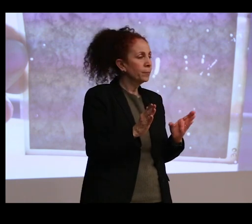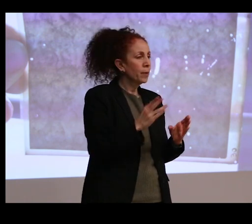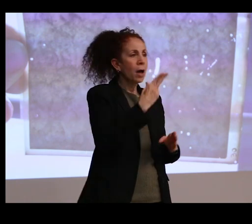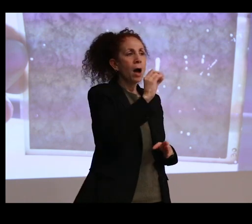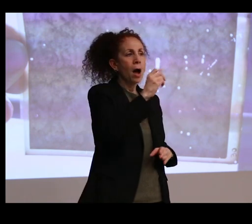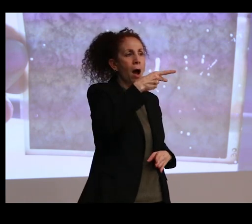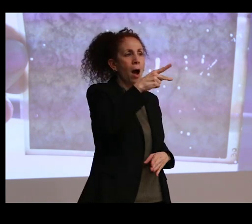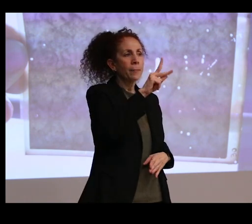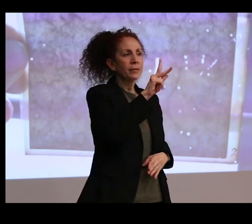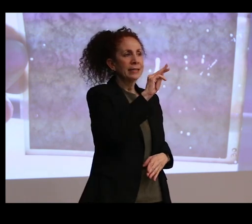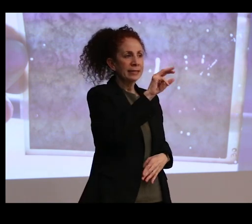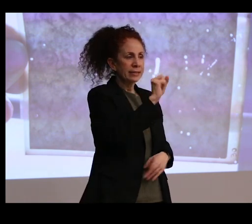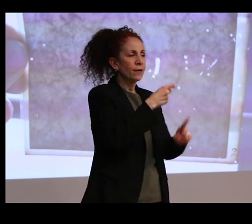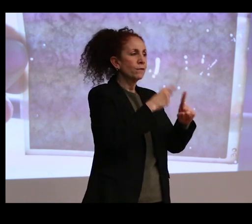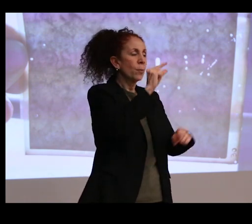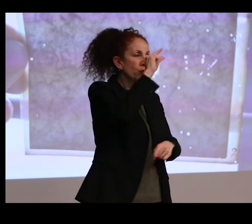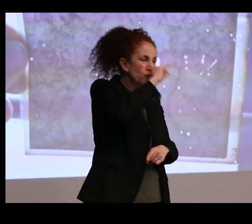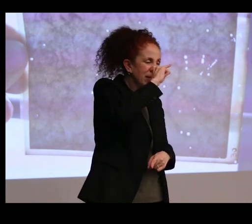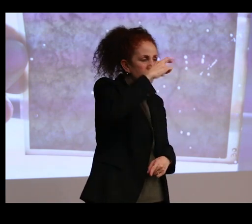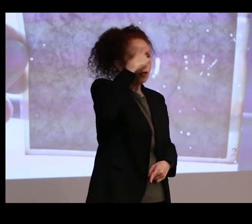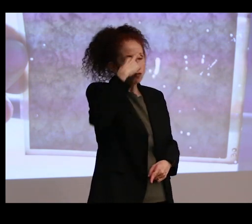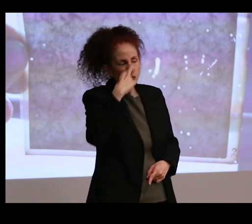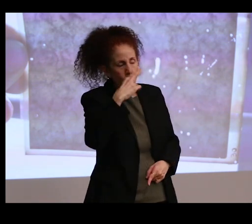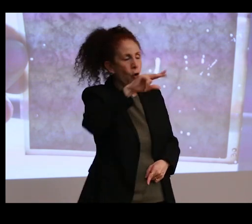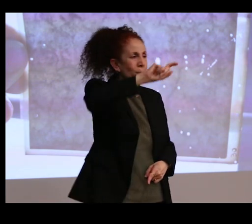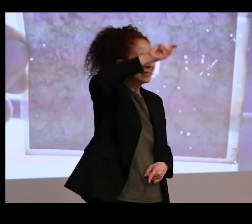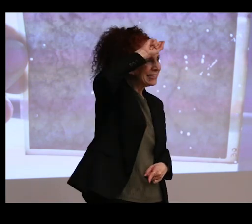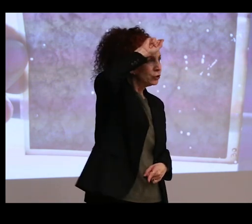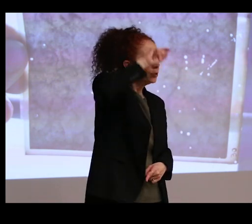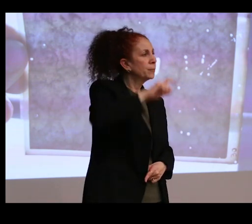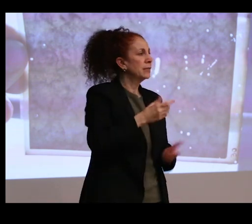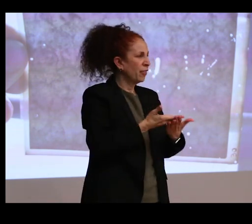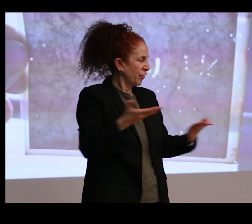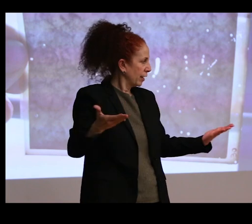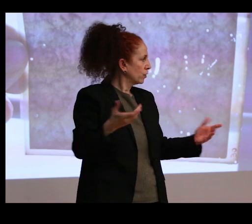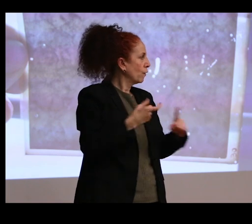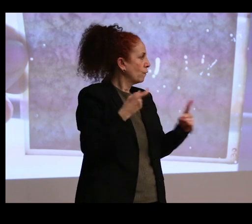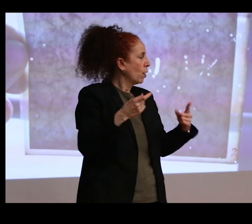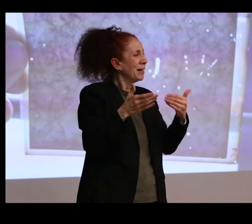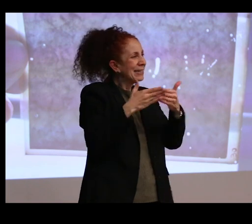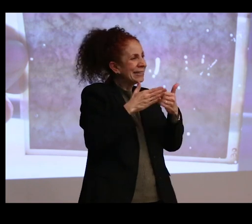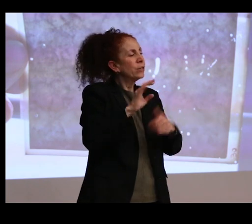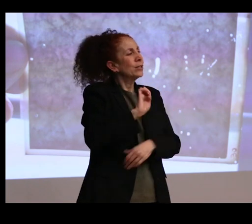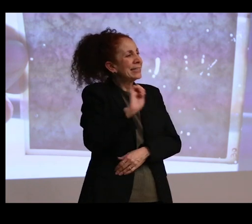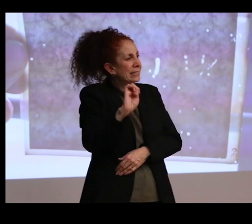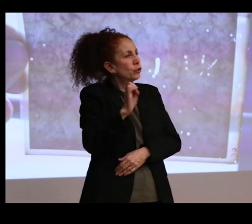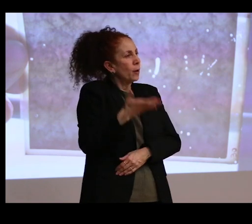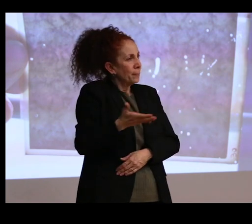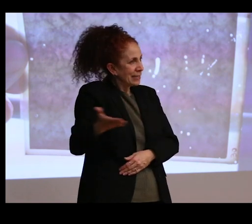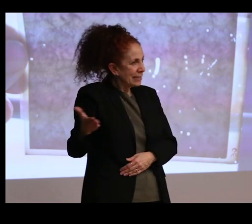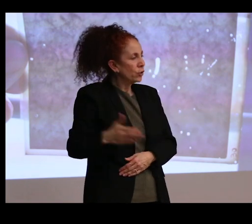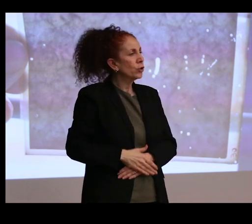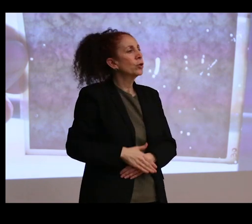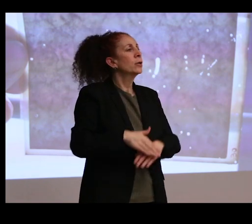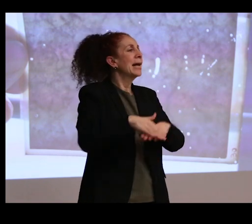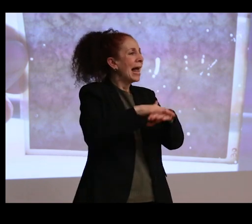from Greece, Rome, Egypt, some Near Eastern material, and also some ancient Americas material.